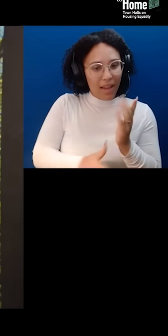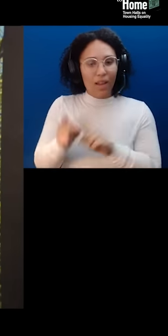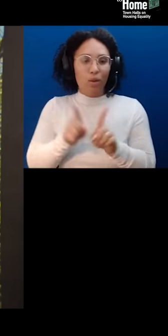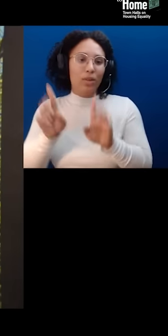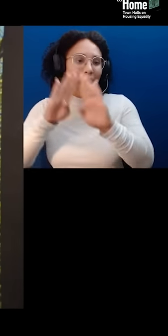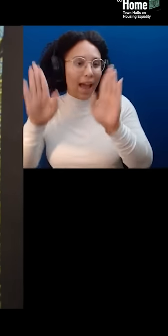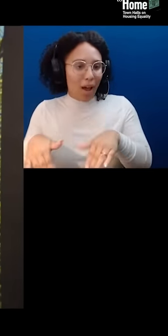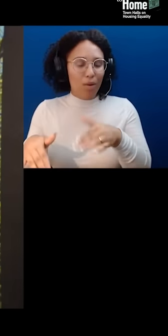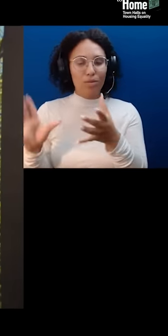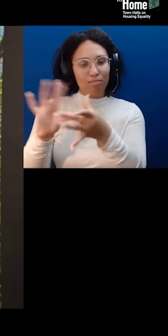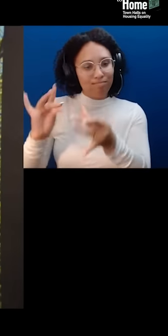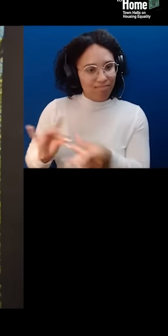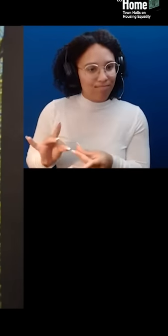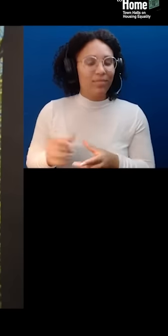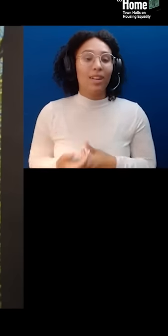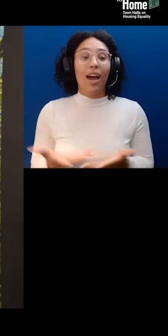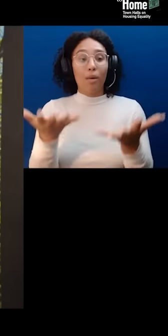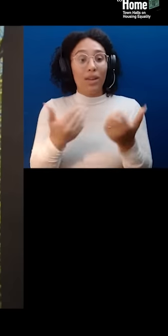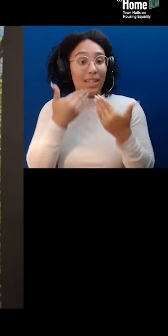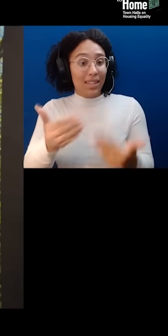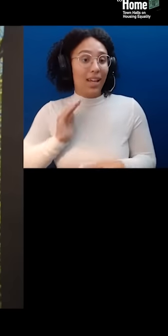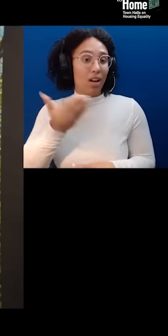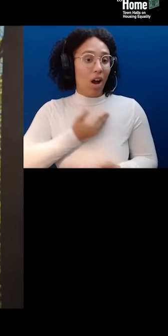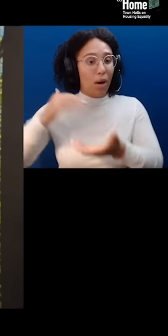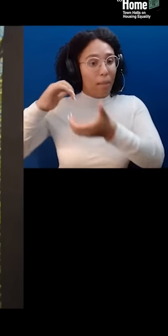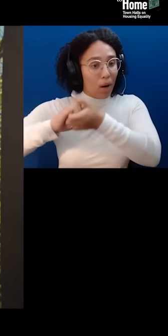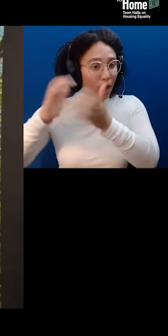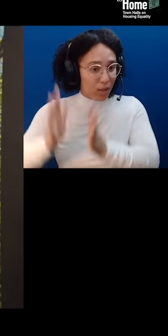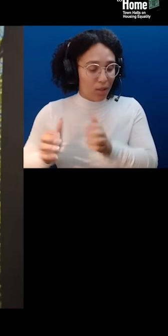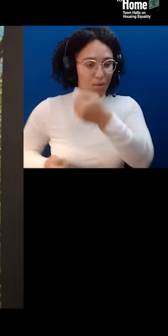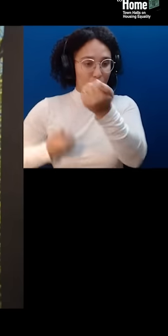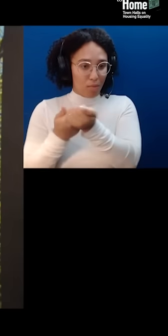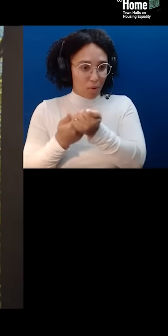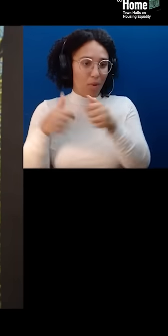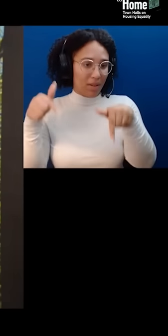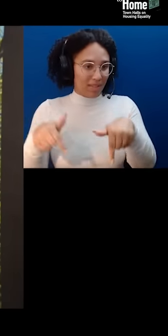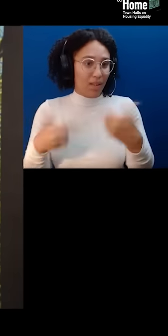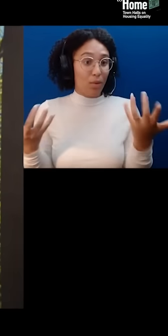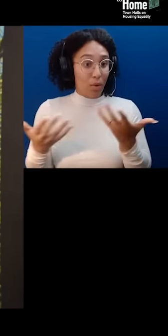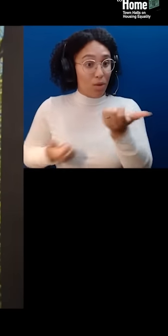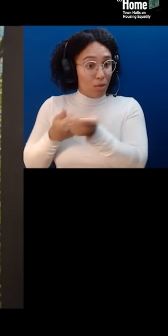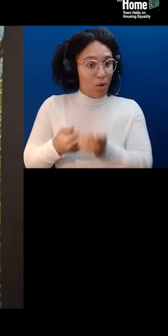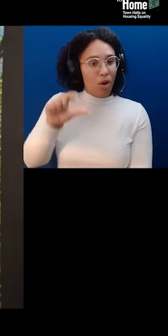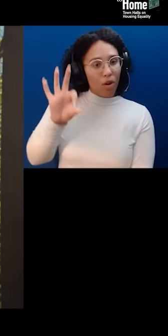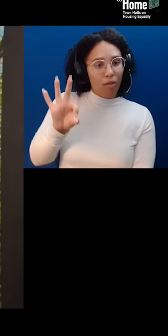for tonight's episode of CLOSE TO HOME. We're grateful for the support of Forge Project. And last, a very special thank you